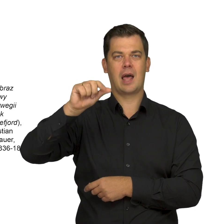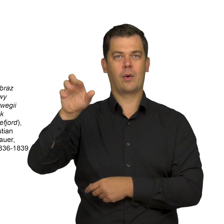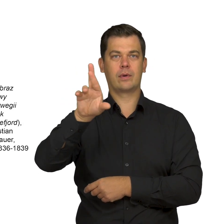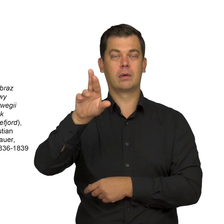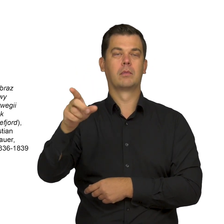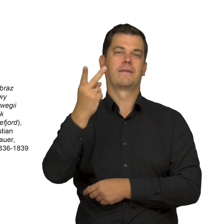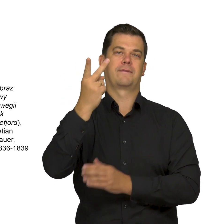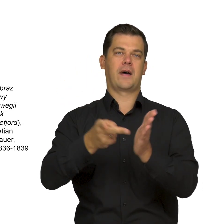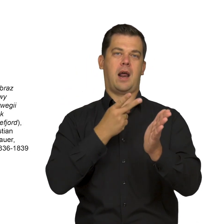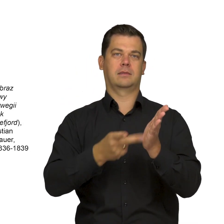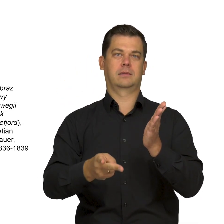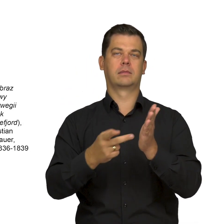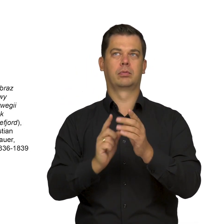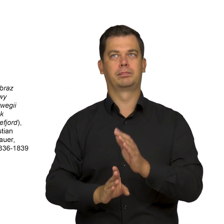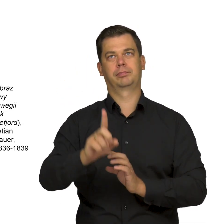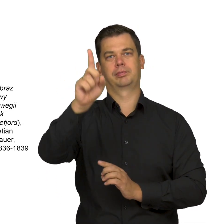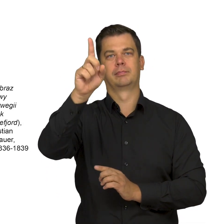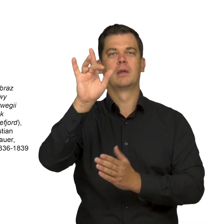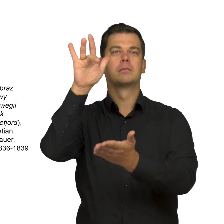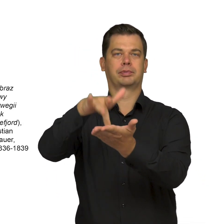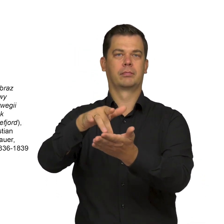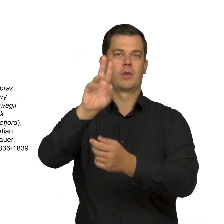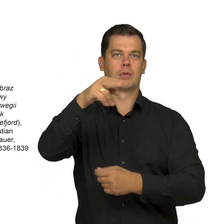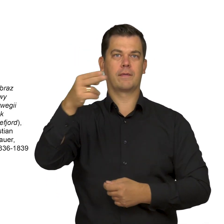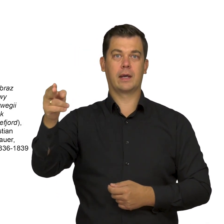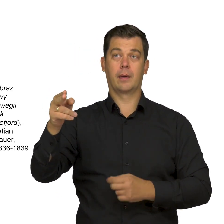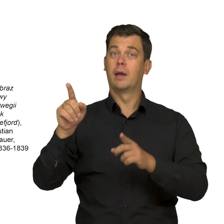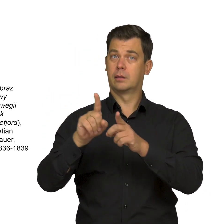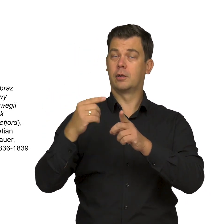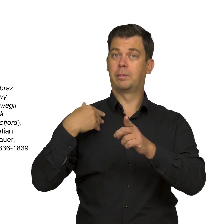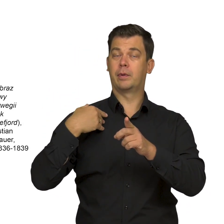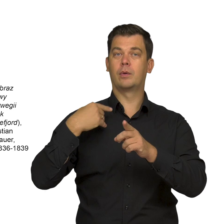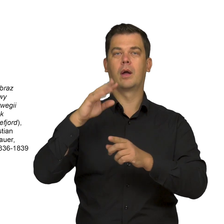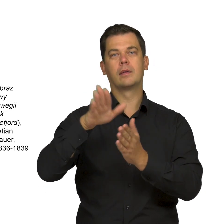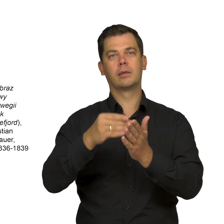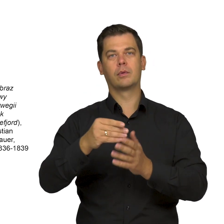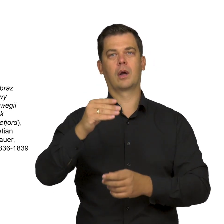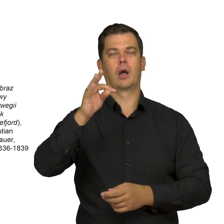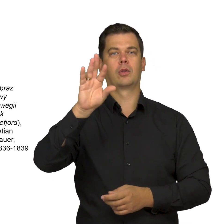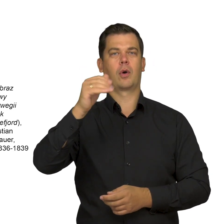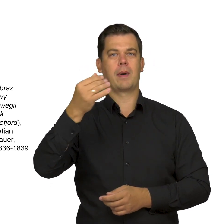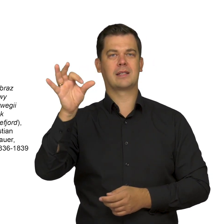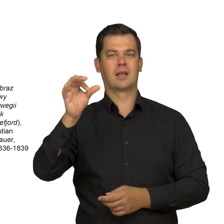is also evident here, for instance of Thomas Fearnley,